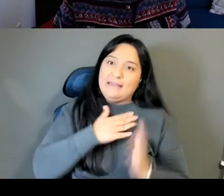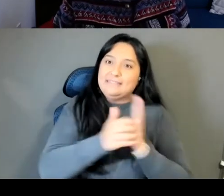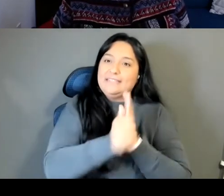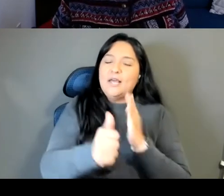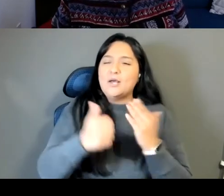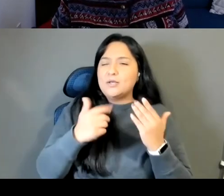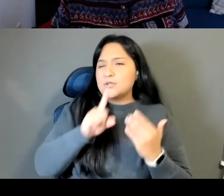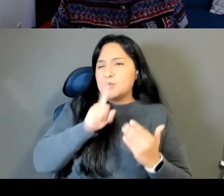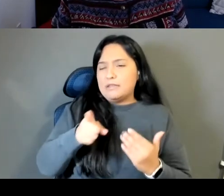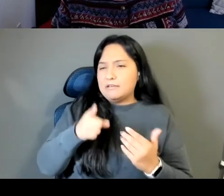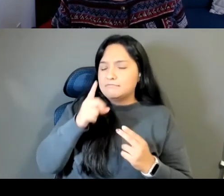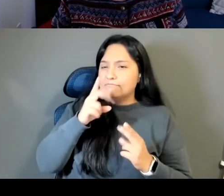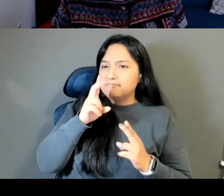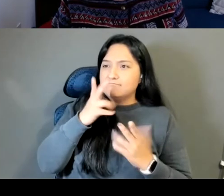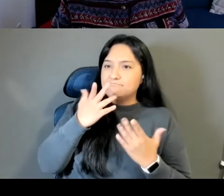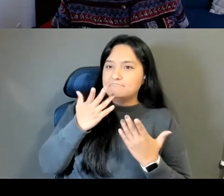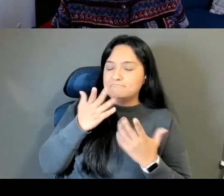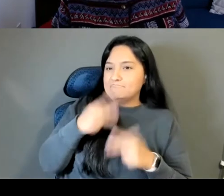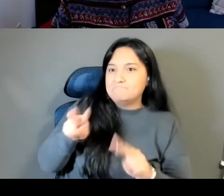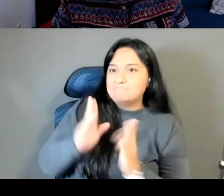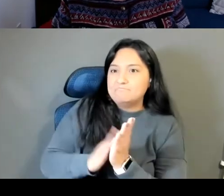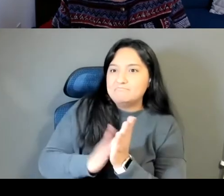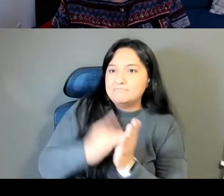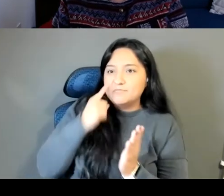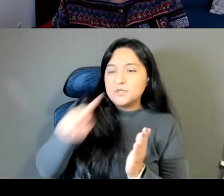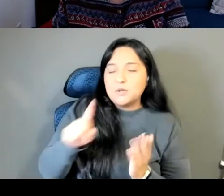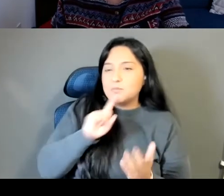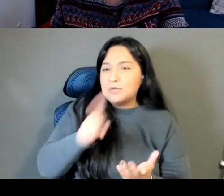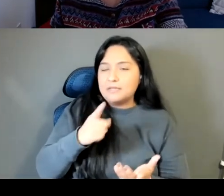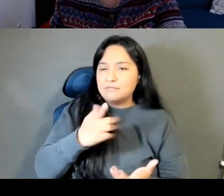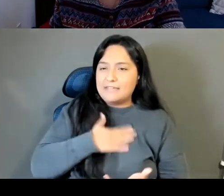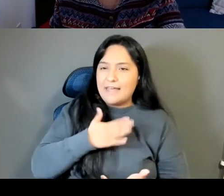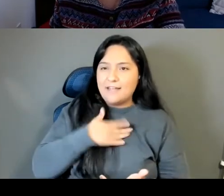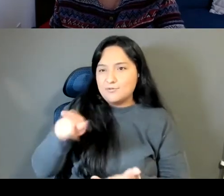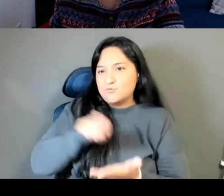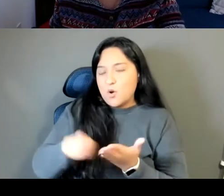for people who do that, I'm so glad that you wrote this book which is amazing, and I definitely